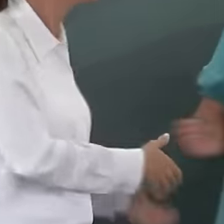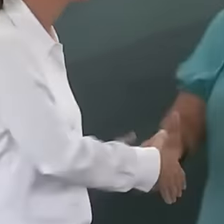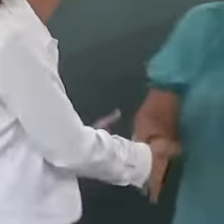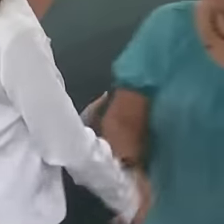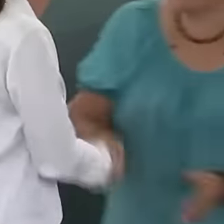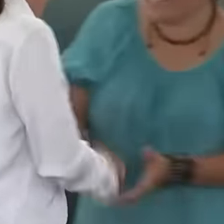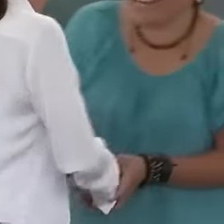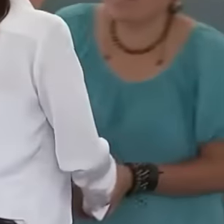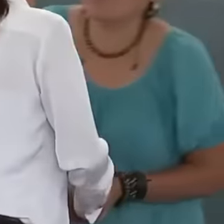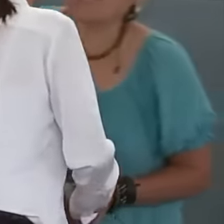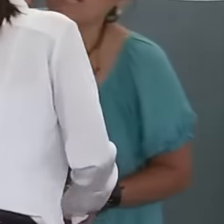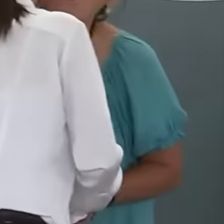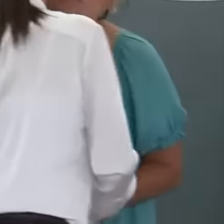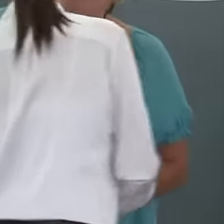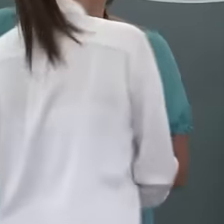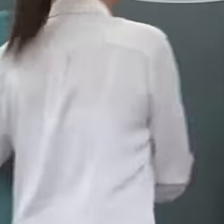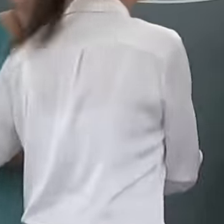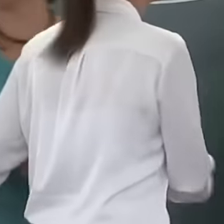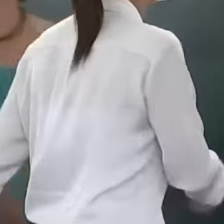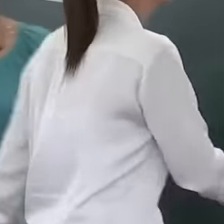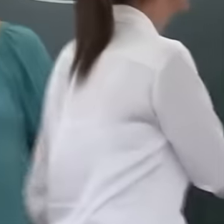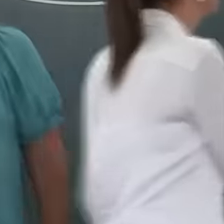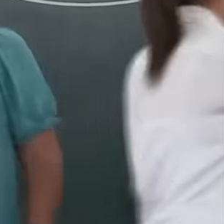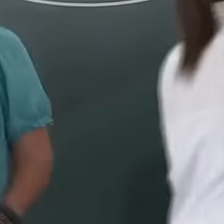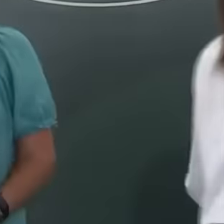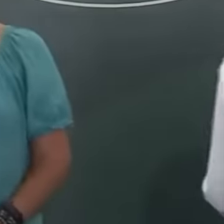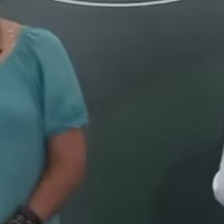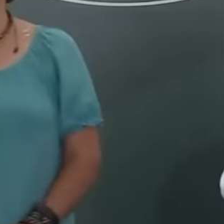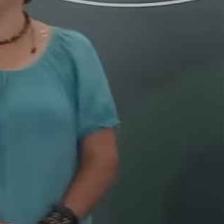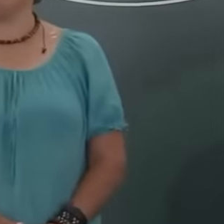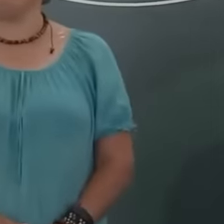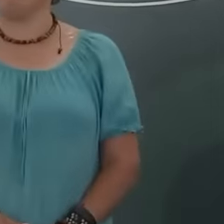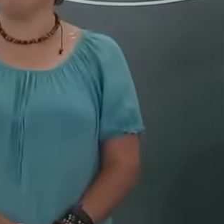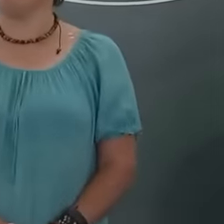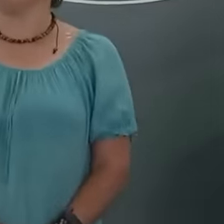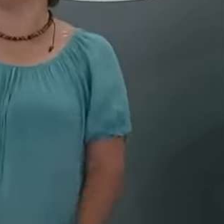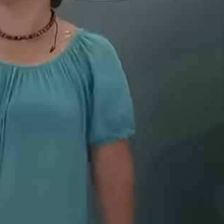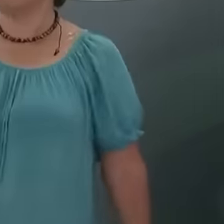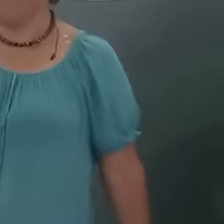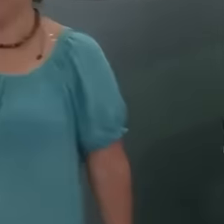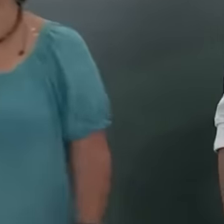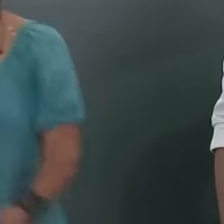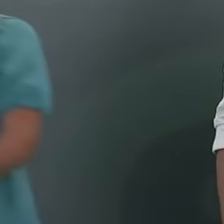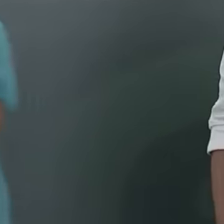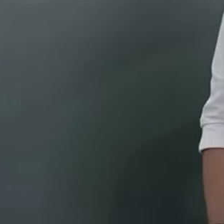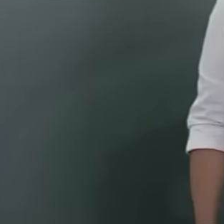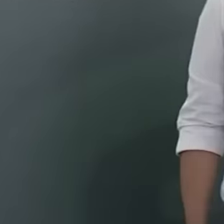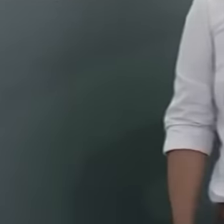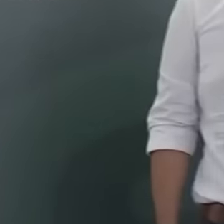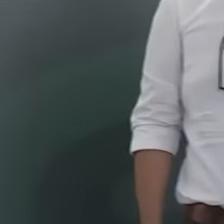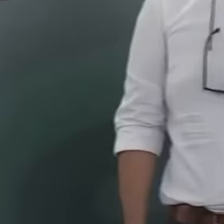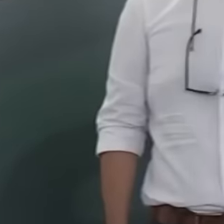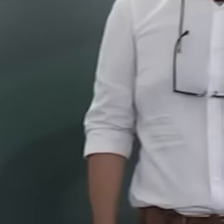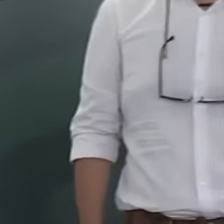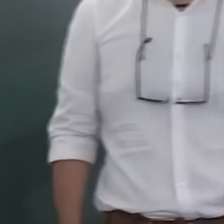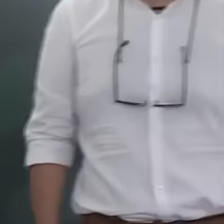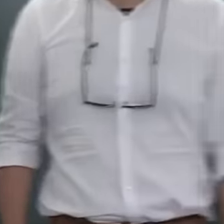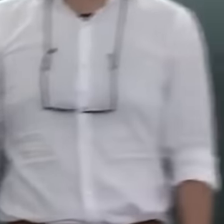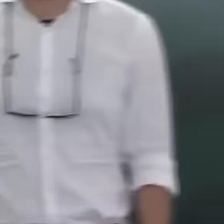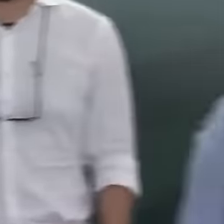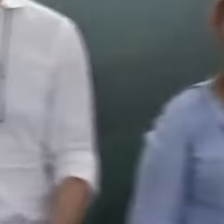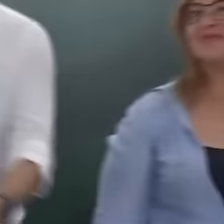new president of Mexico Claudia Shen. Together they visit the state of Coahuila for the first time to